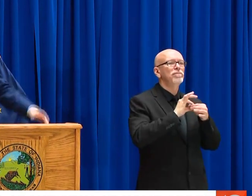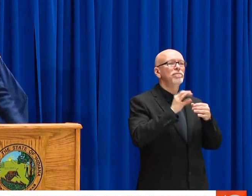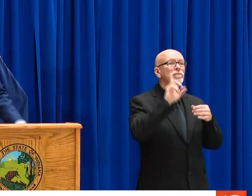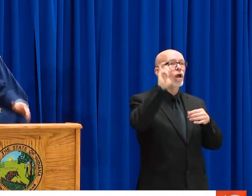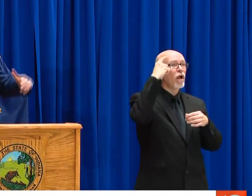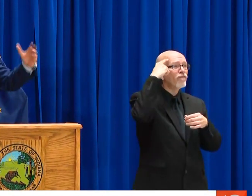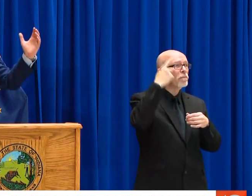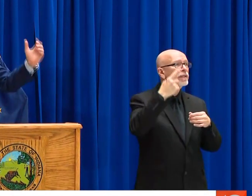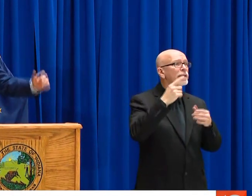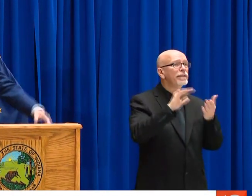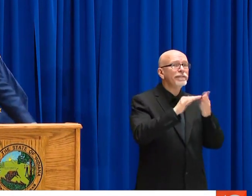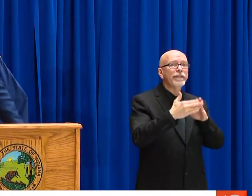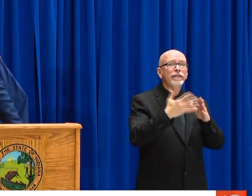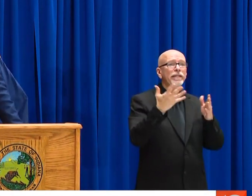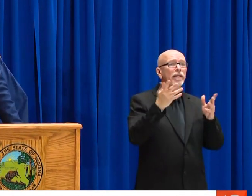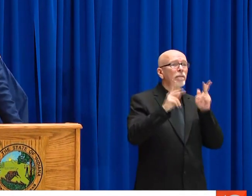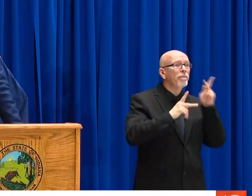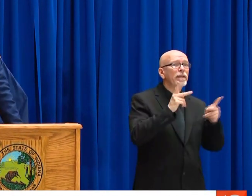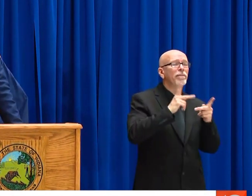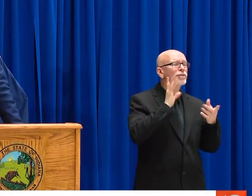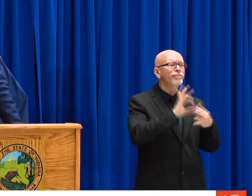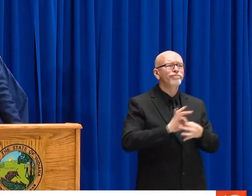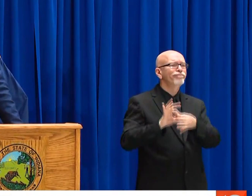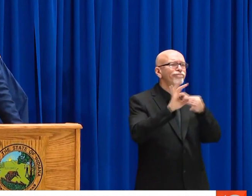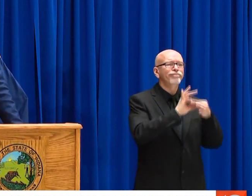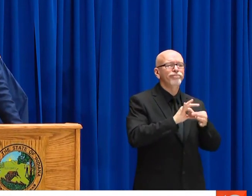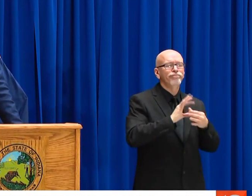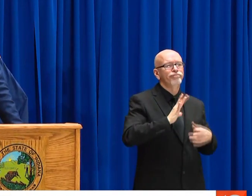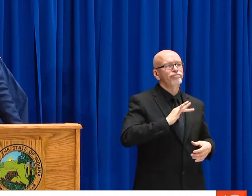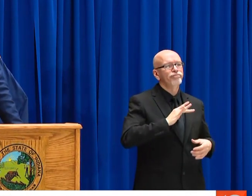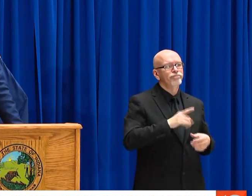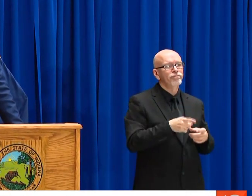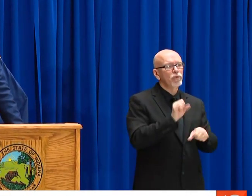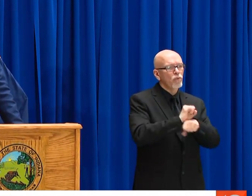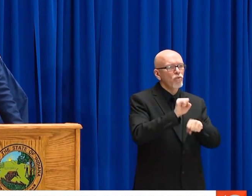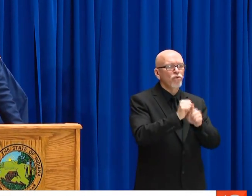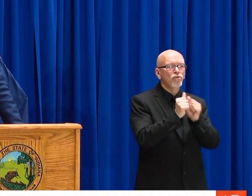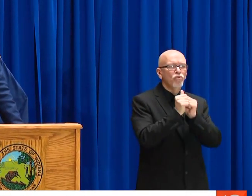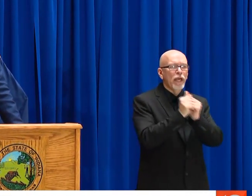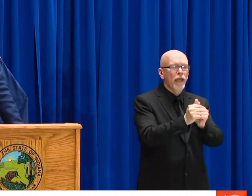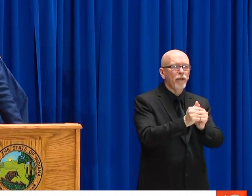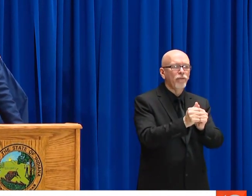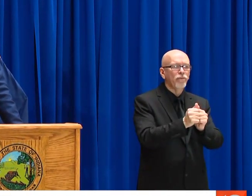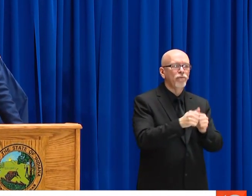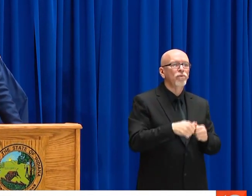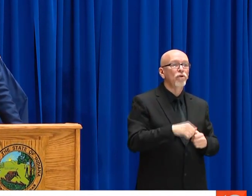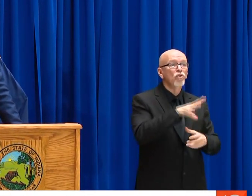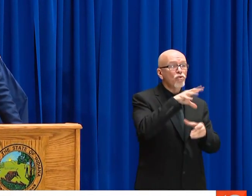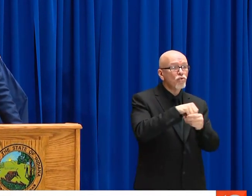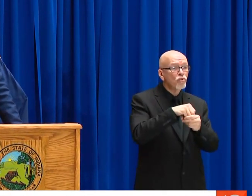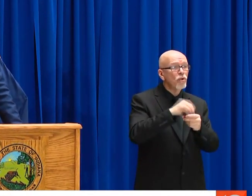STEPS. AND IT'S -- WHAT'S GRATIFYING ABOUT IT IS IT'S THE INDIANA WAY. PEOPLE COMING TOGETHER. DIFFERENT LEVELS OF GOVERNMENT,